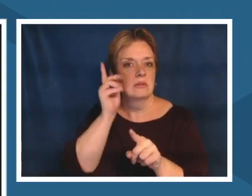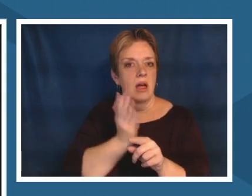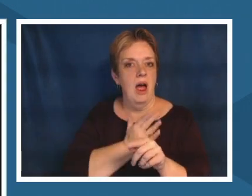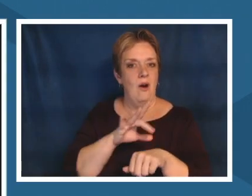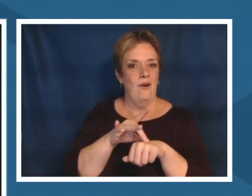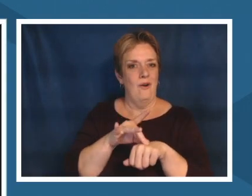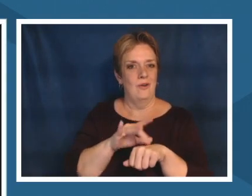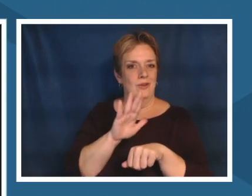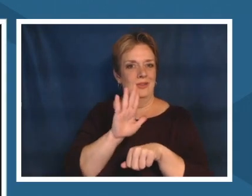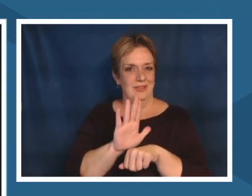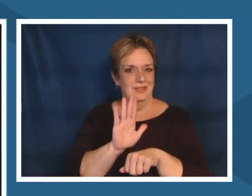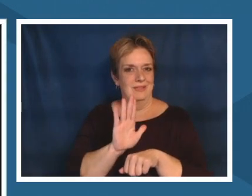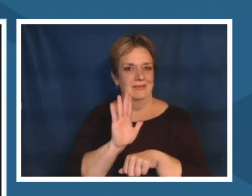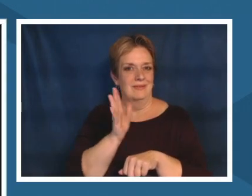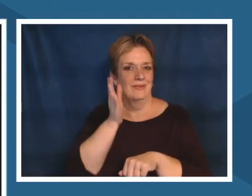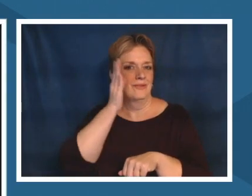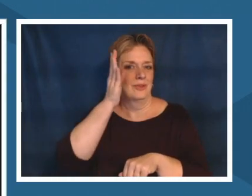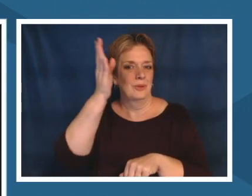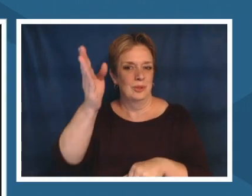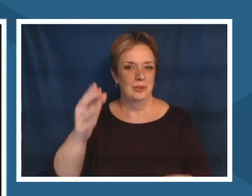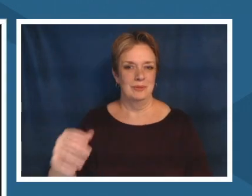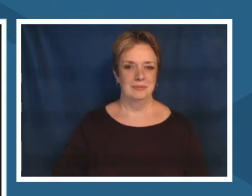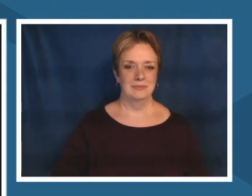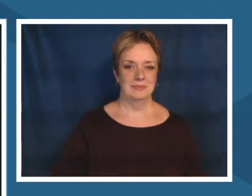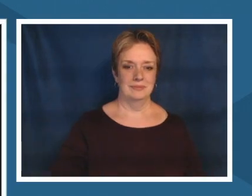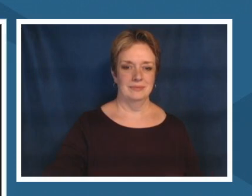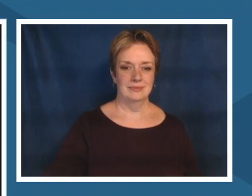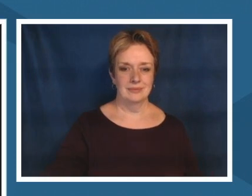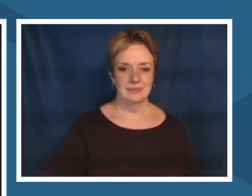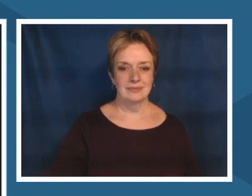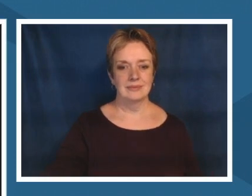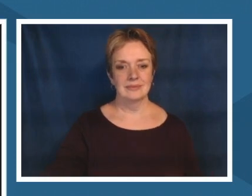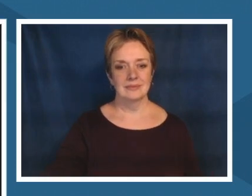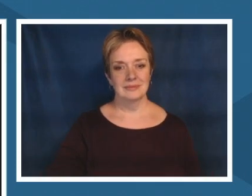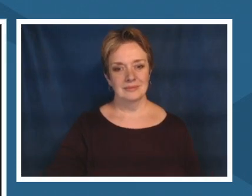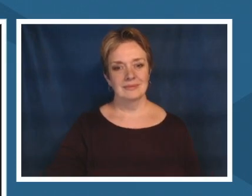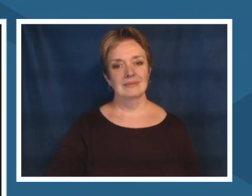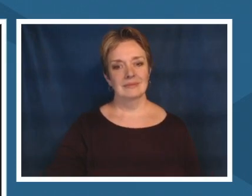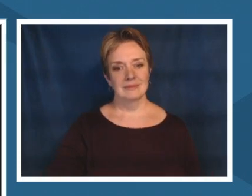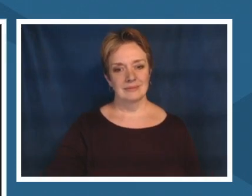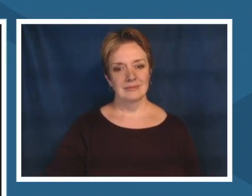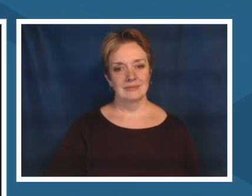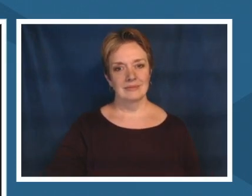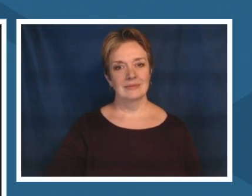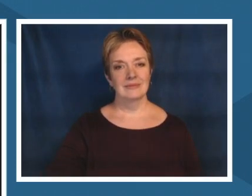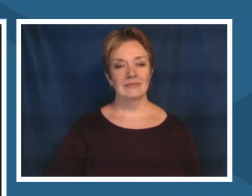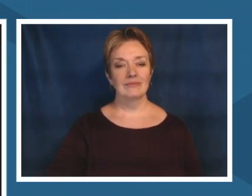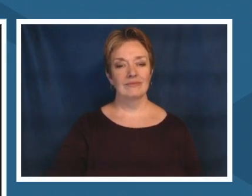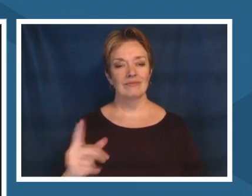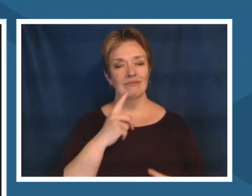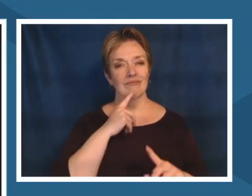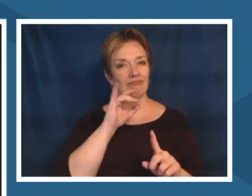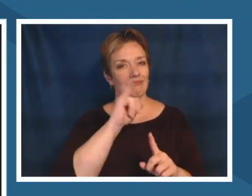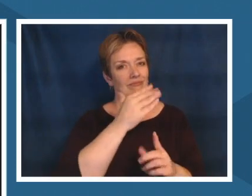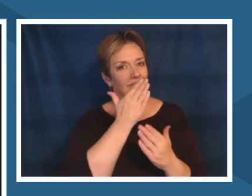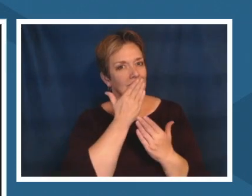think that's such a beautiful way of saying it especially speaking to the ecological justice whitney thank you for